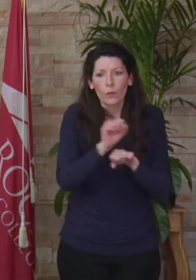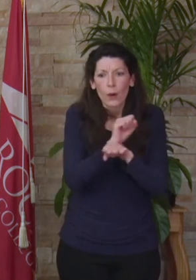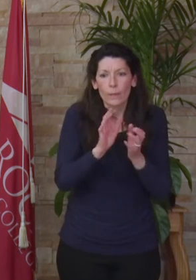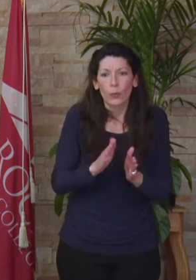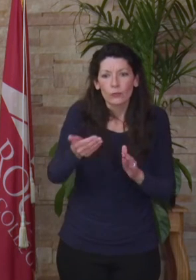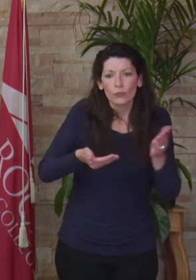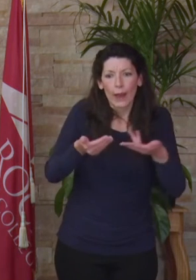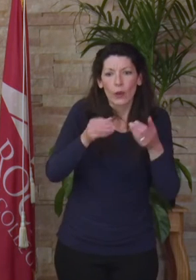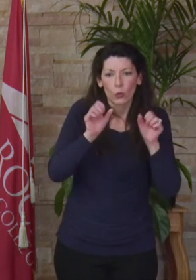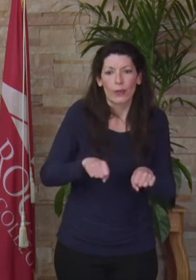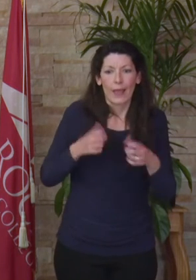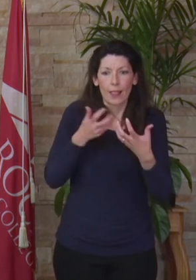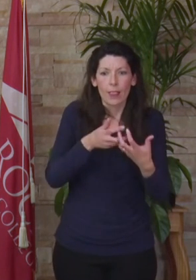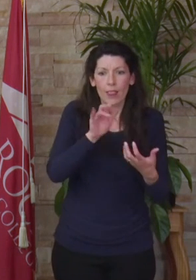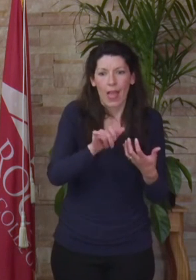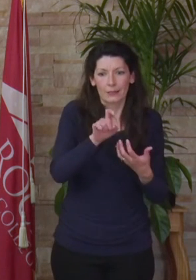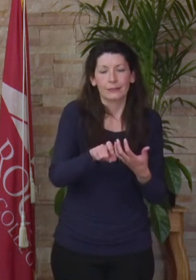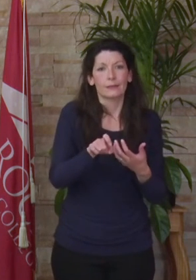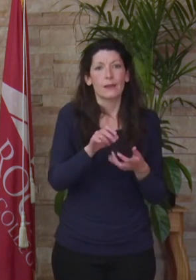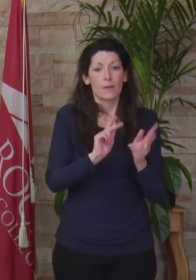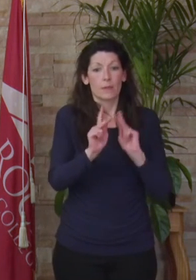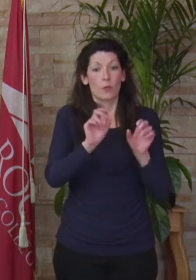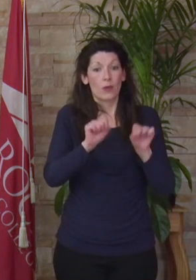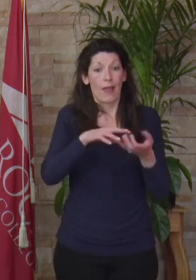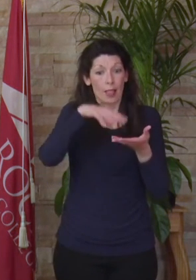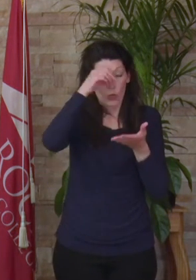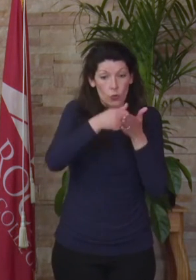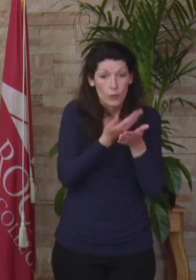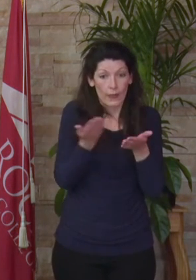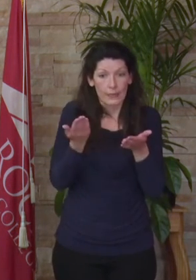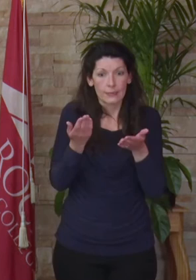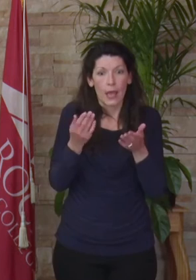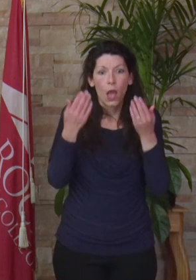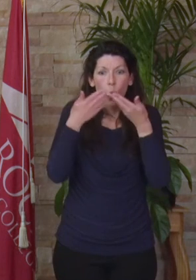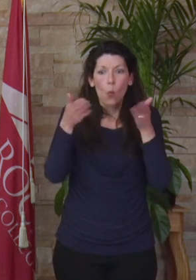the unpredictable. Those who can learn new things and are open to new possibilities that have yet to